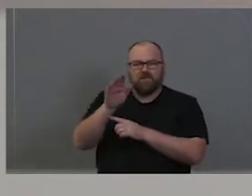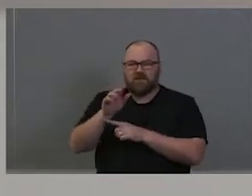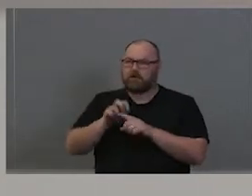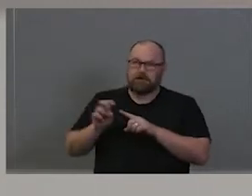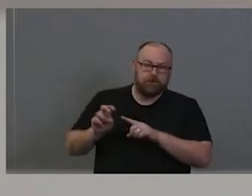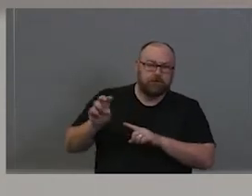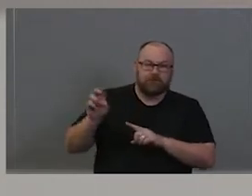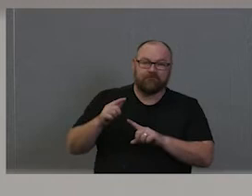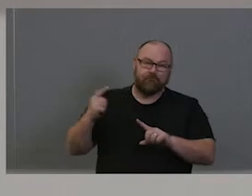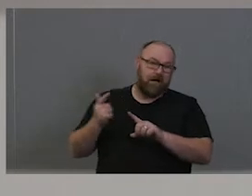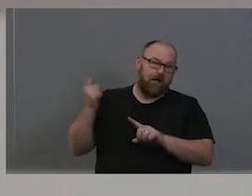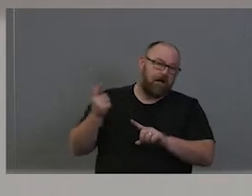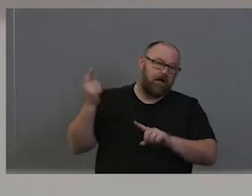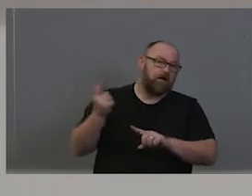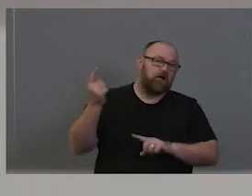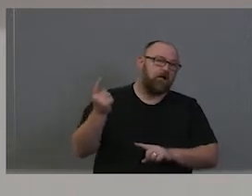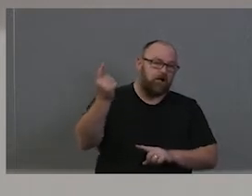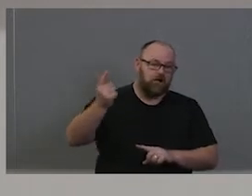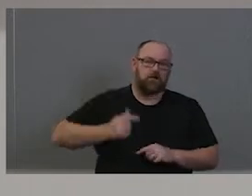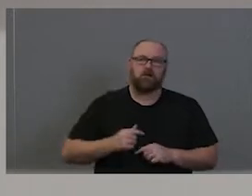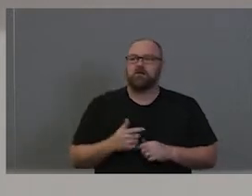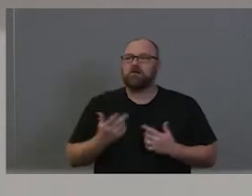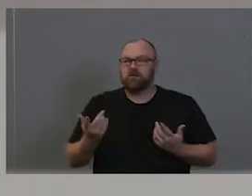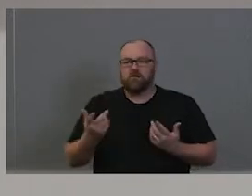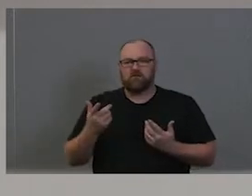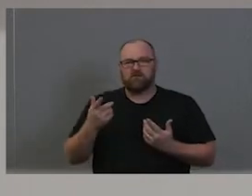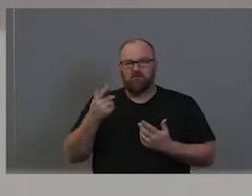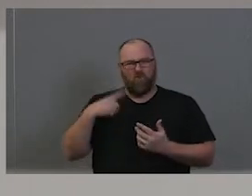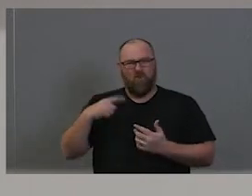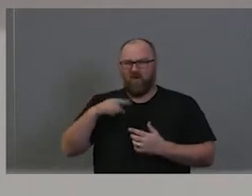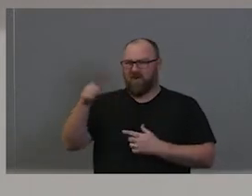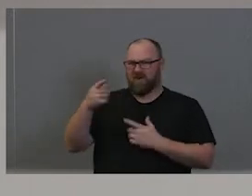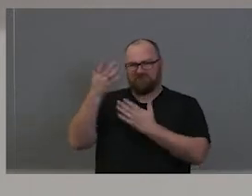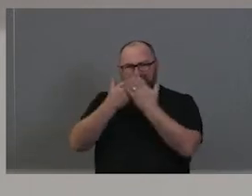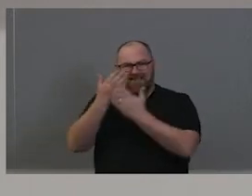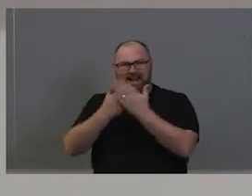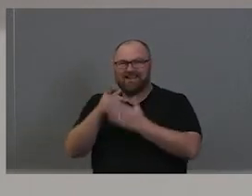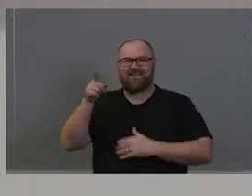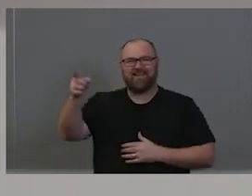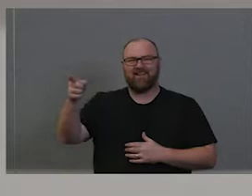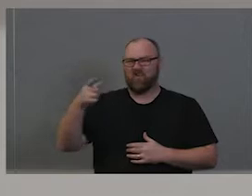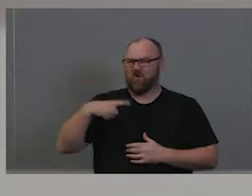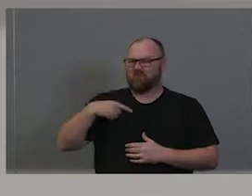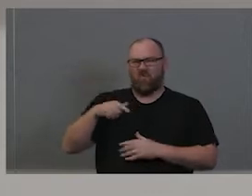overseas to have an education in a place that wasn't here with the hope that they would